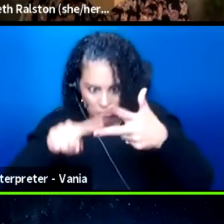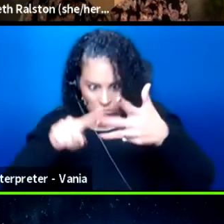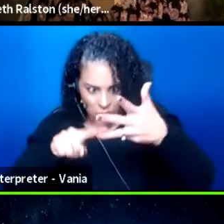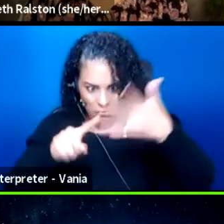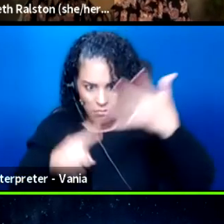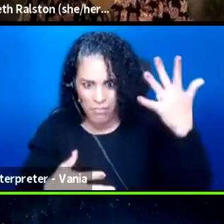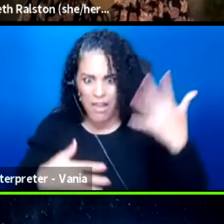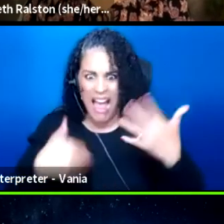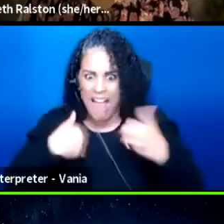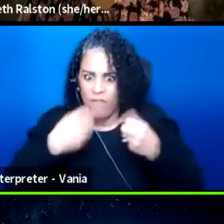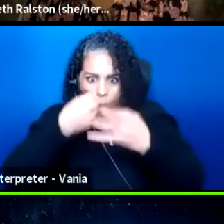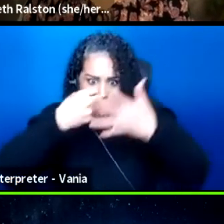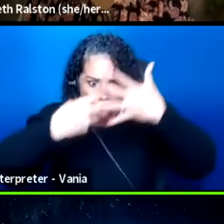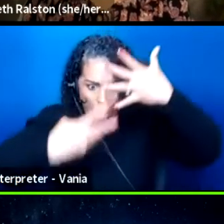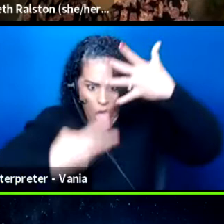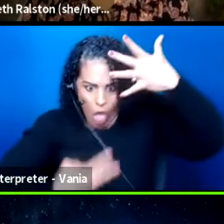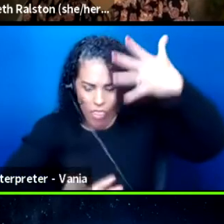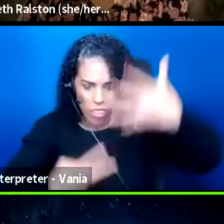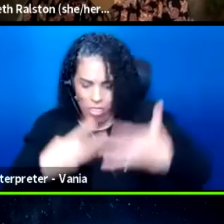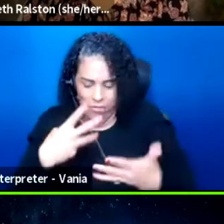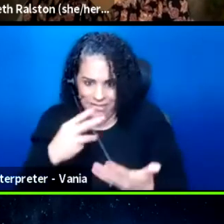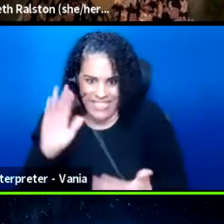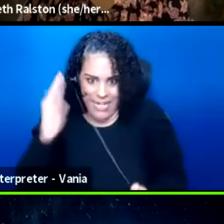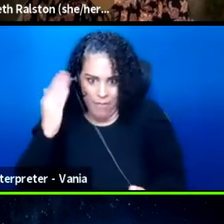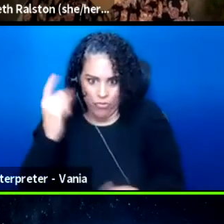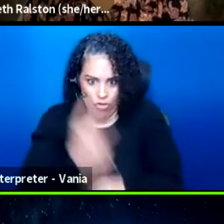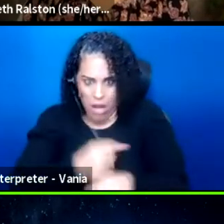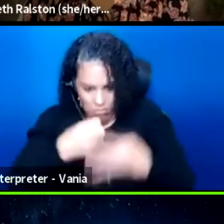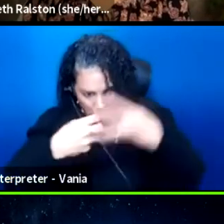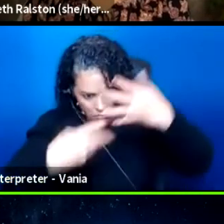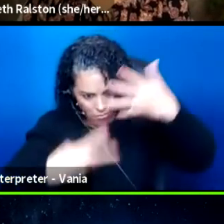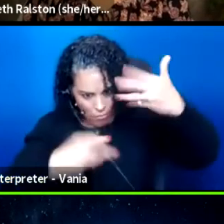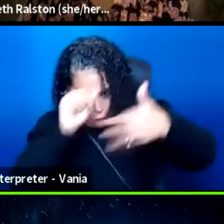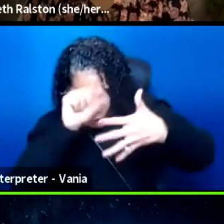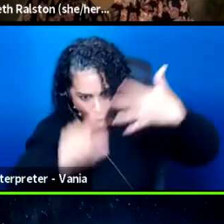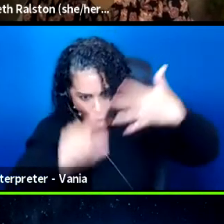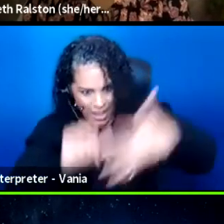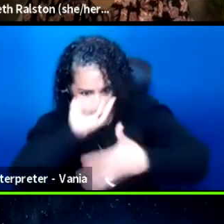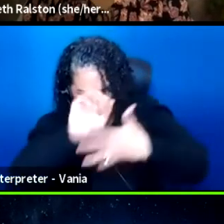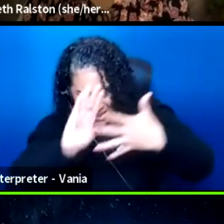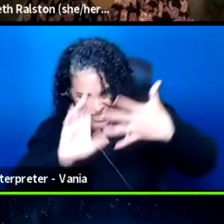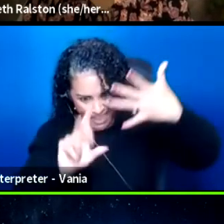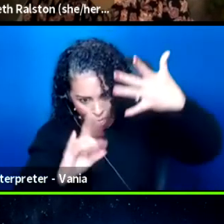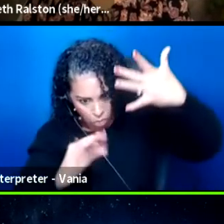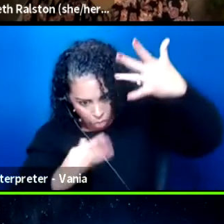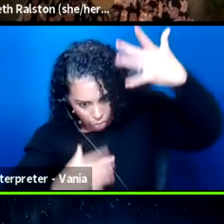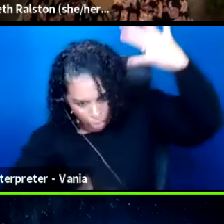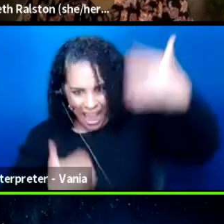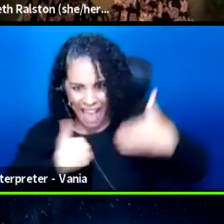Yeah, like I've got all the letters, it seems, right? I just, like the whole letter, the whole alphabet soup, right?